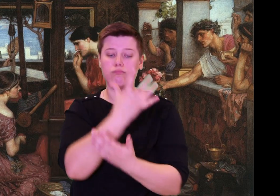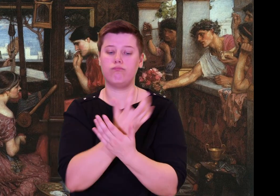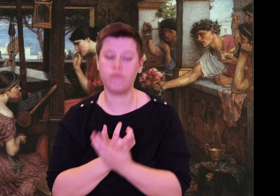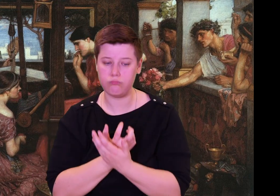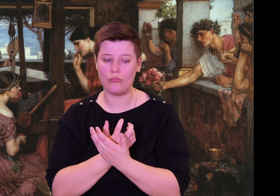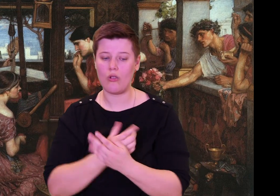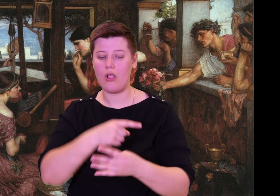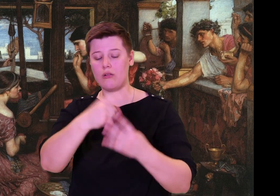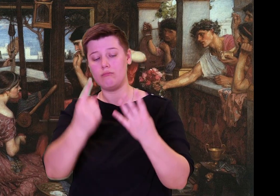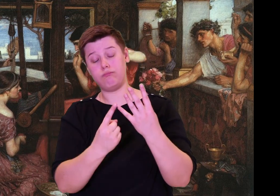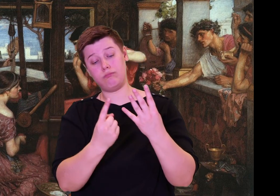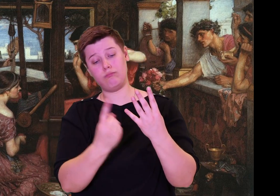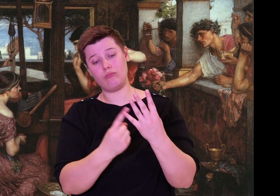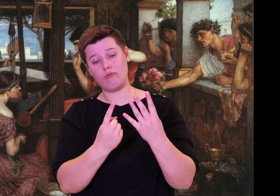He then sat down.